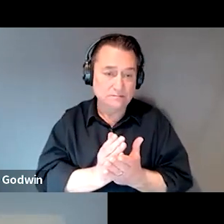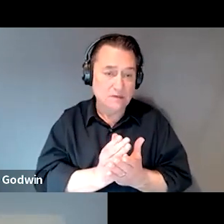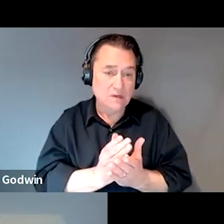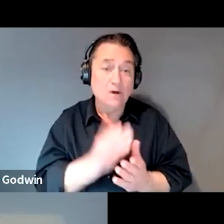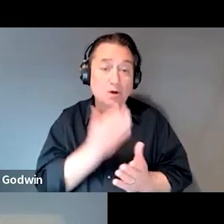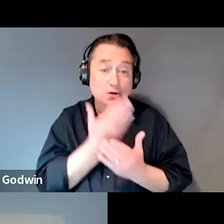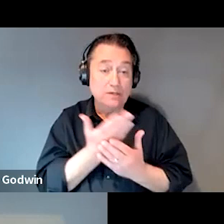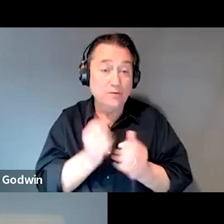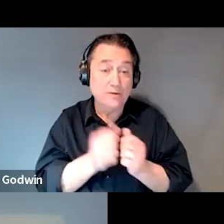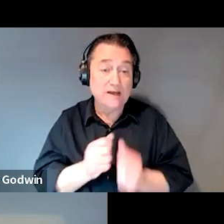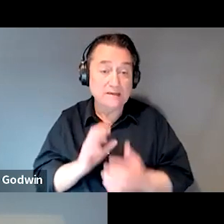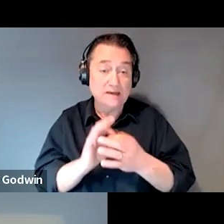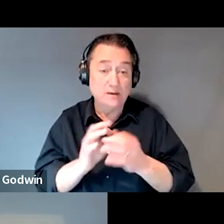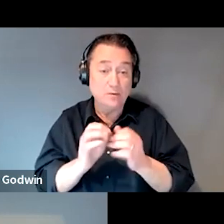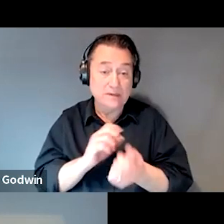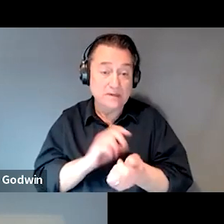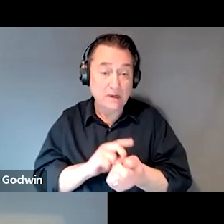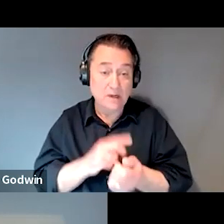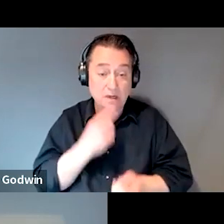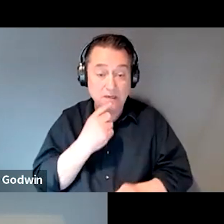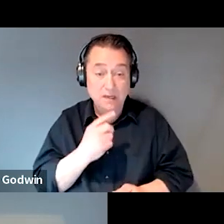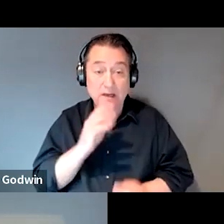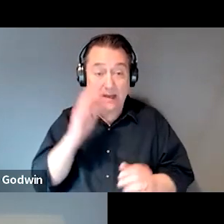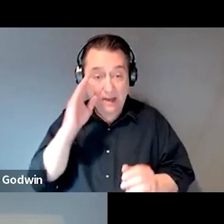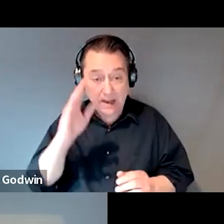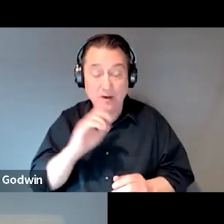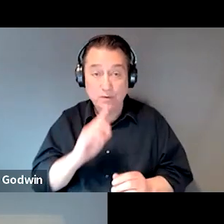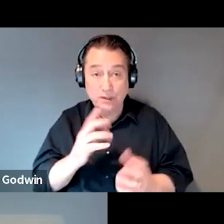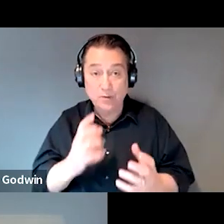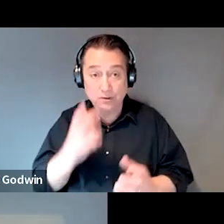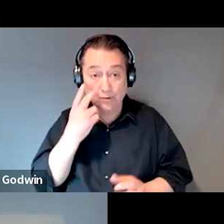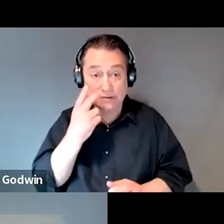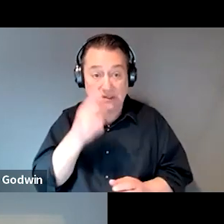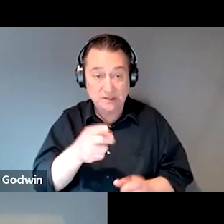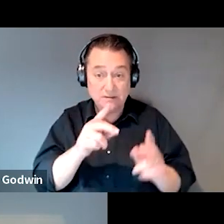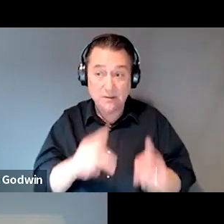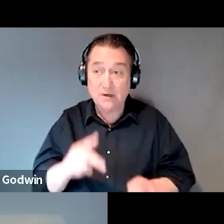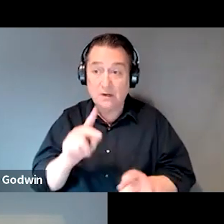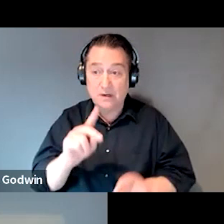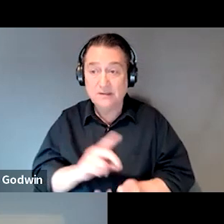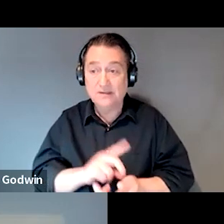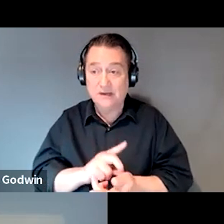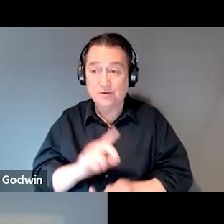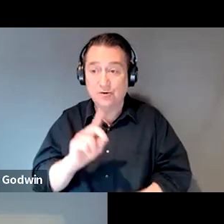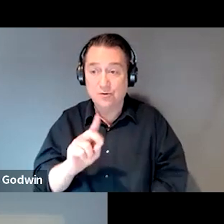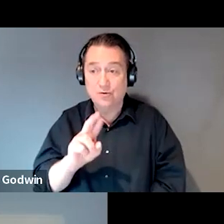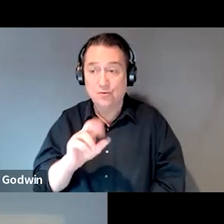up to a doctor who I could say, "Hey I really want you to see this person and Dr. Krishna because she was Outreach." We could go do a psychiatric evaluation